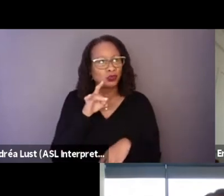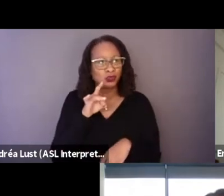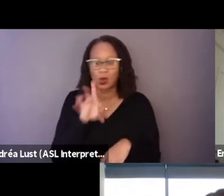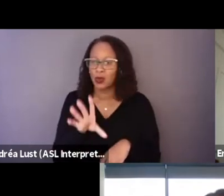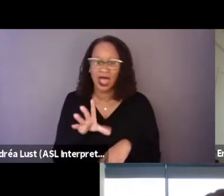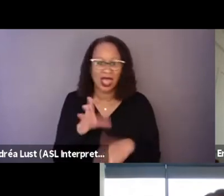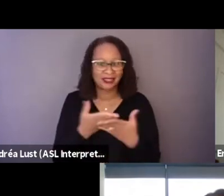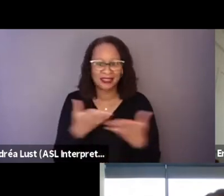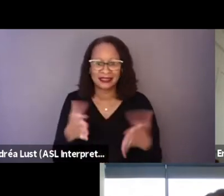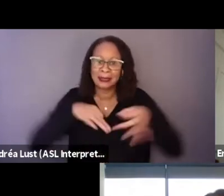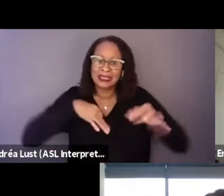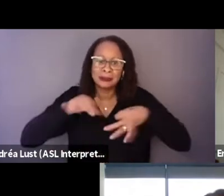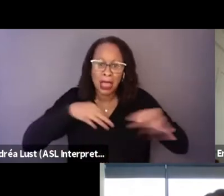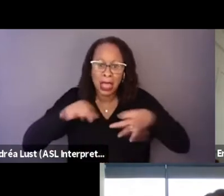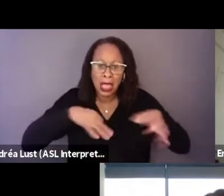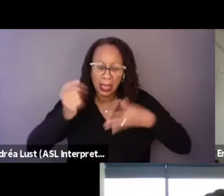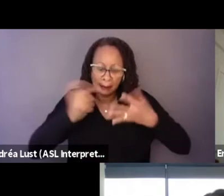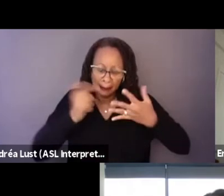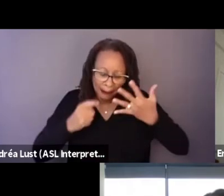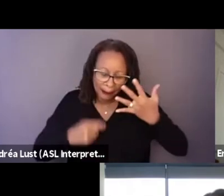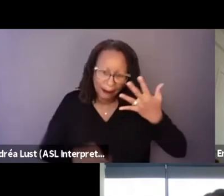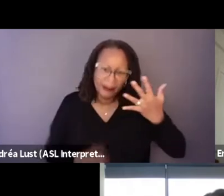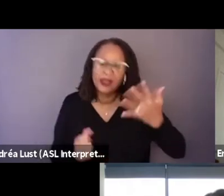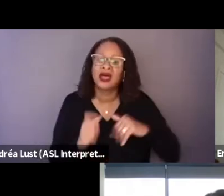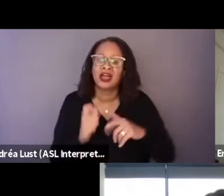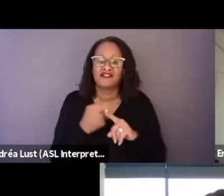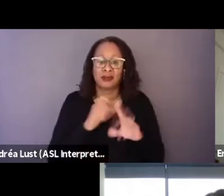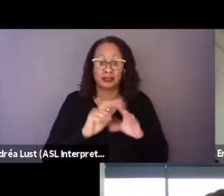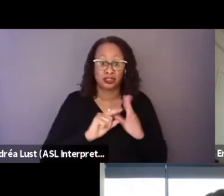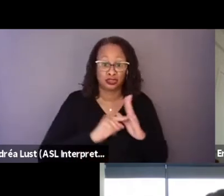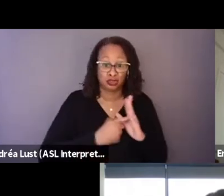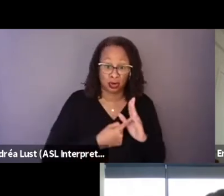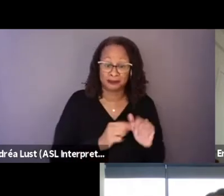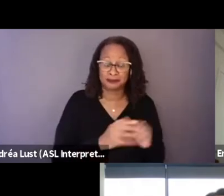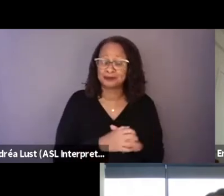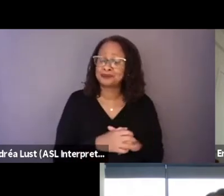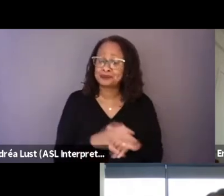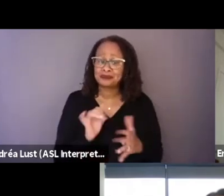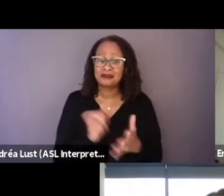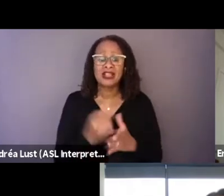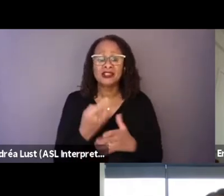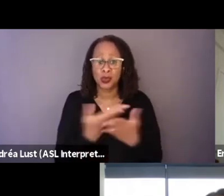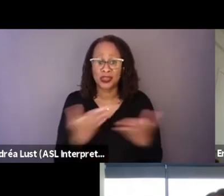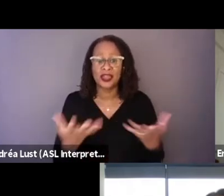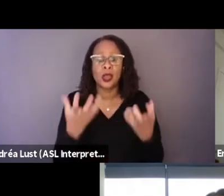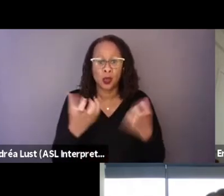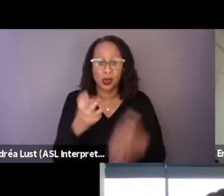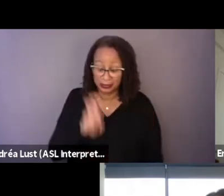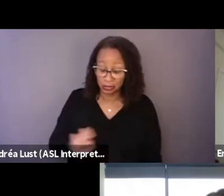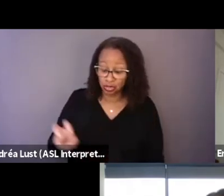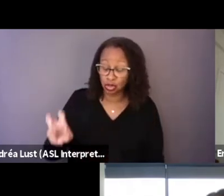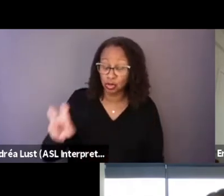or be so clear from the start. And this was one of the premises. We wanted it to be a journey of discovery and, you know,